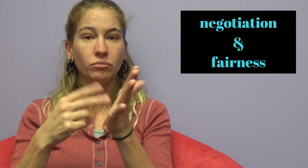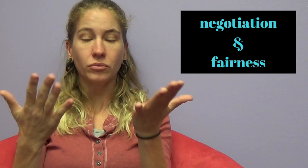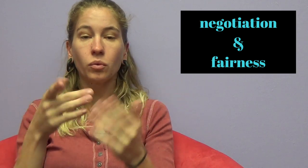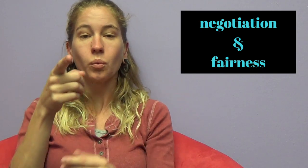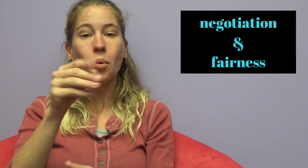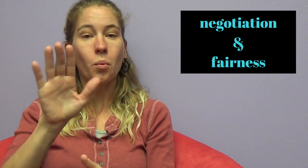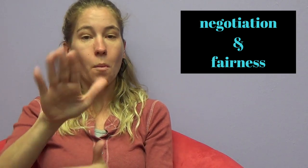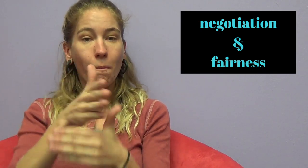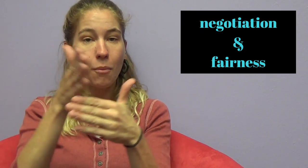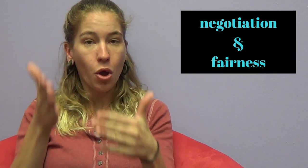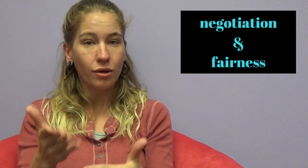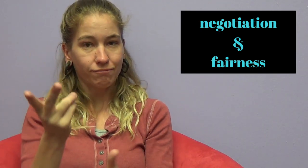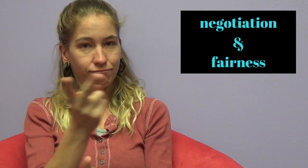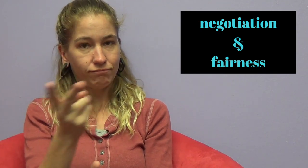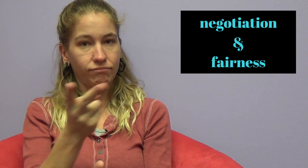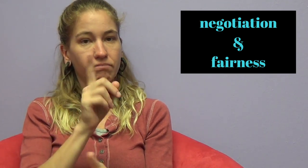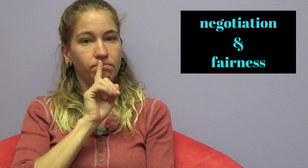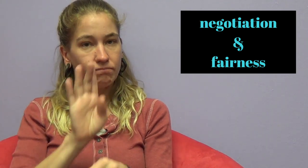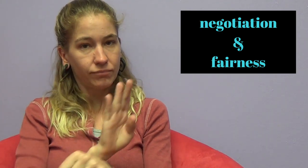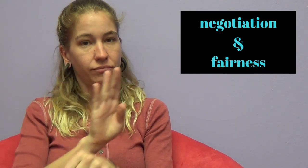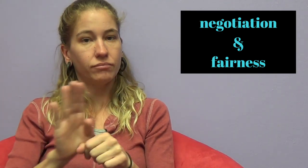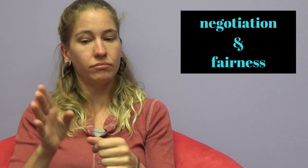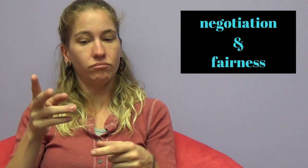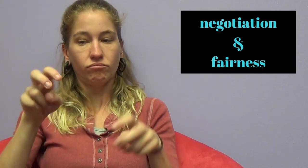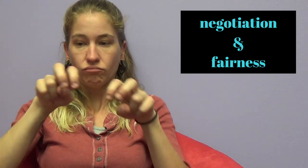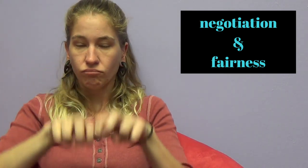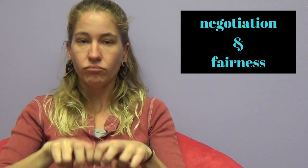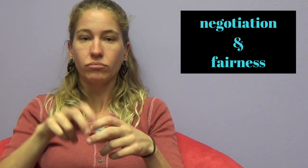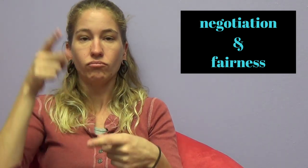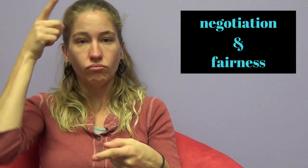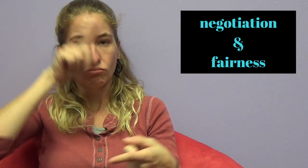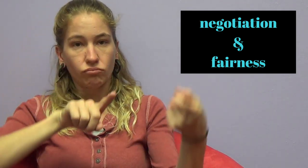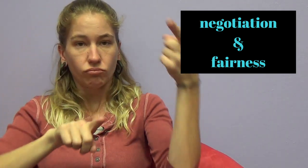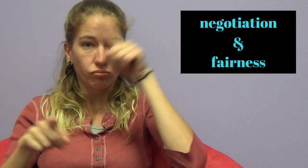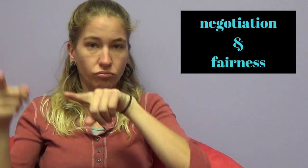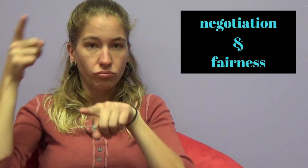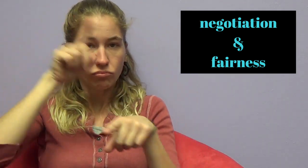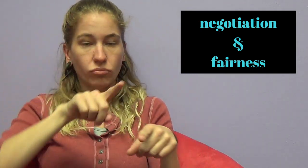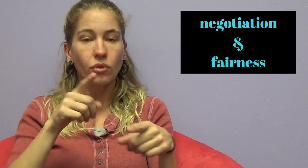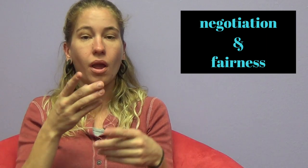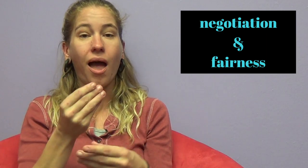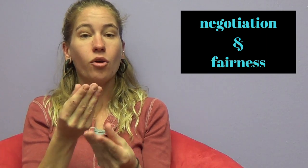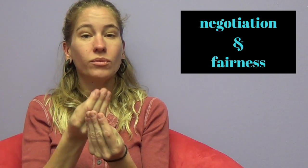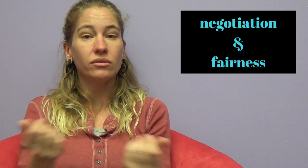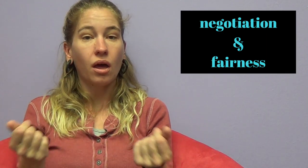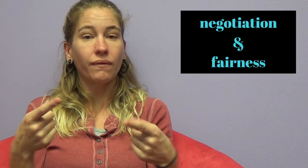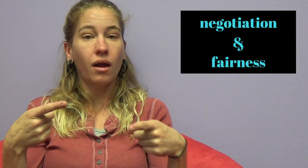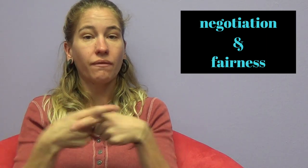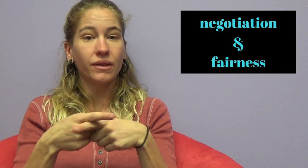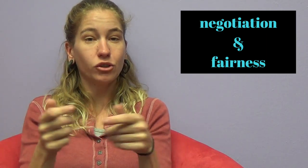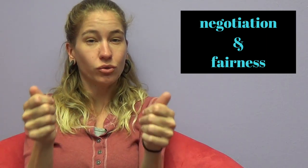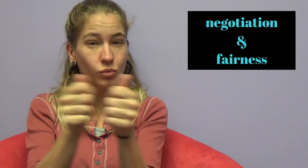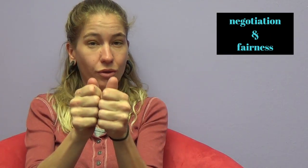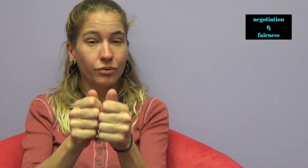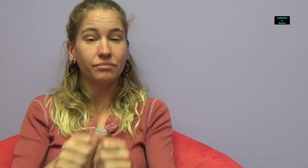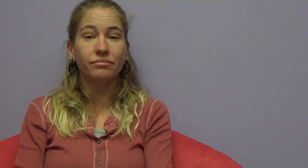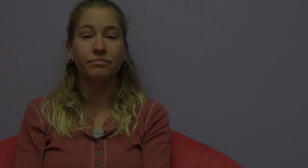You and your partner can sit down to discuss, make compromises, and resolve the conflicts together.